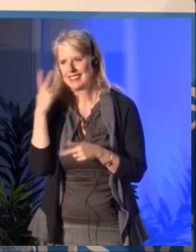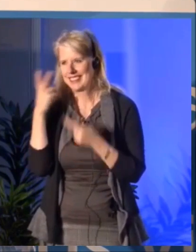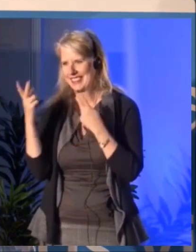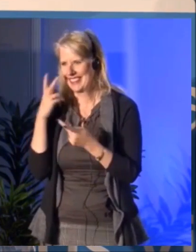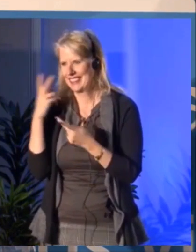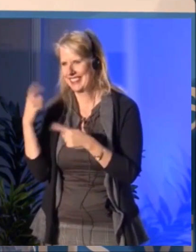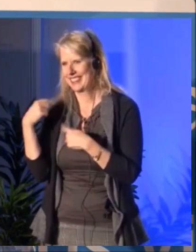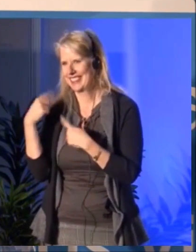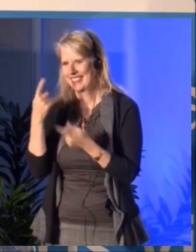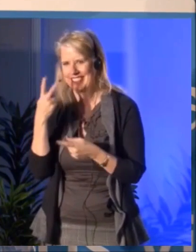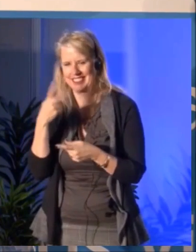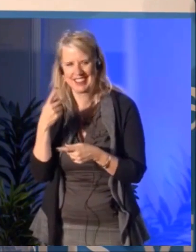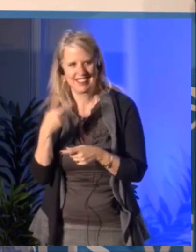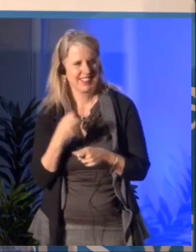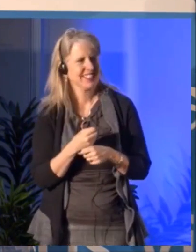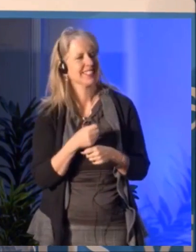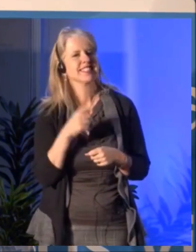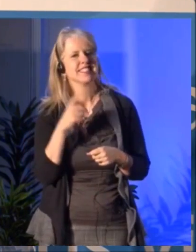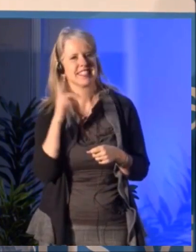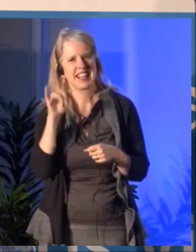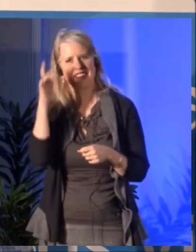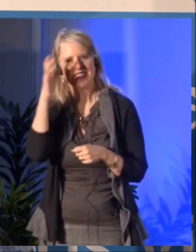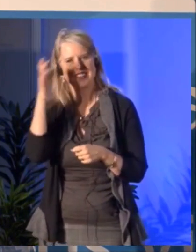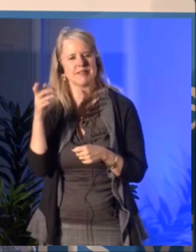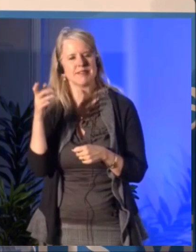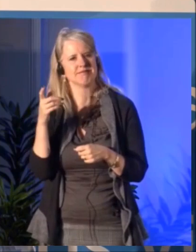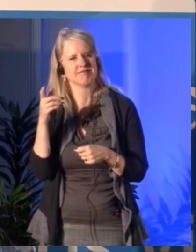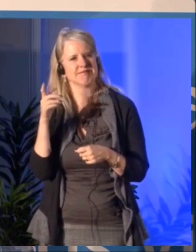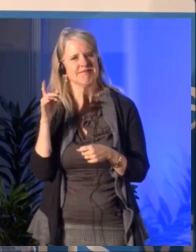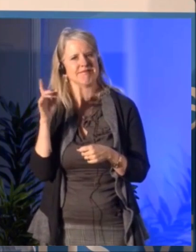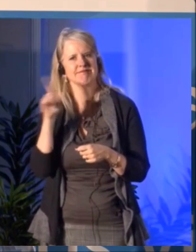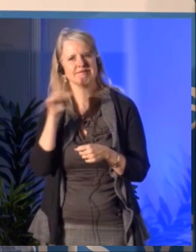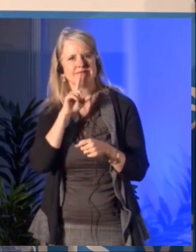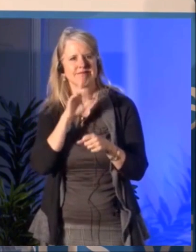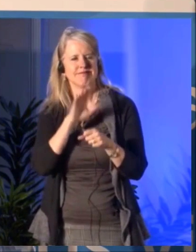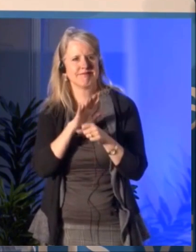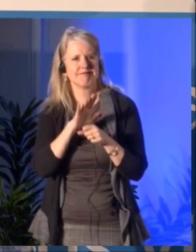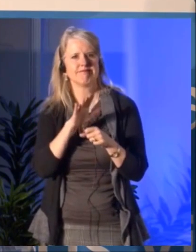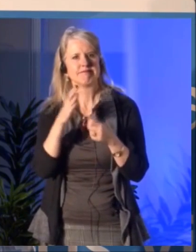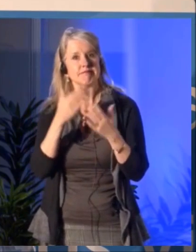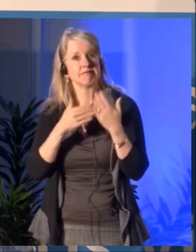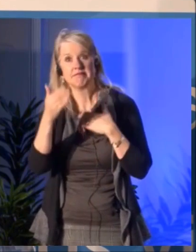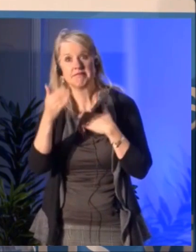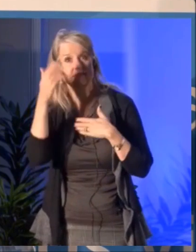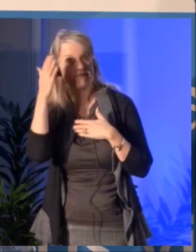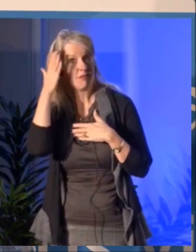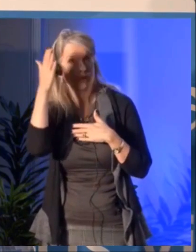But what I know is that the fact that the Canada Council is putting such a focus right now